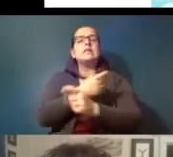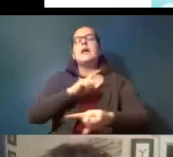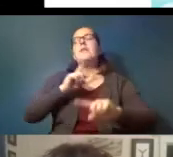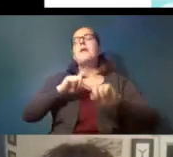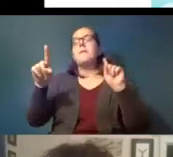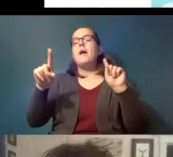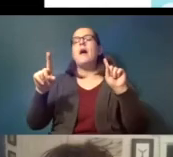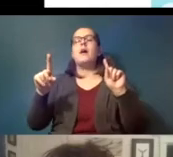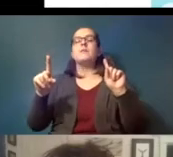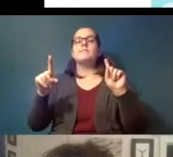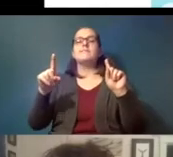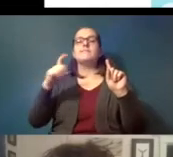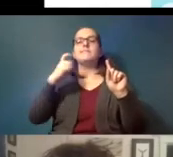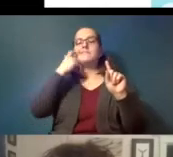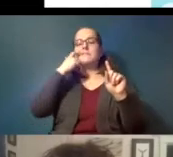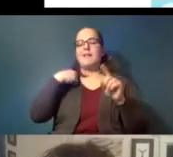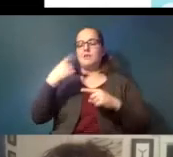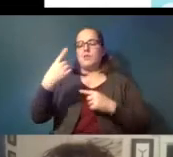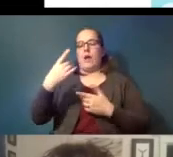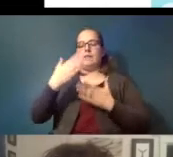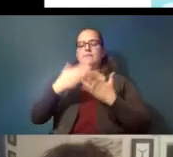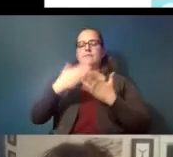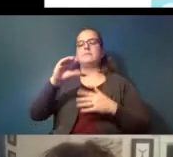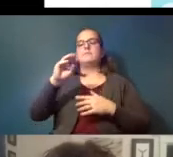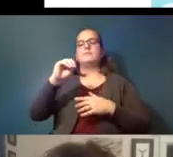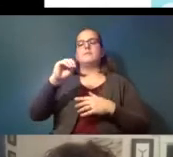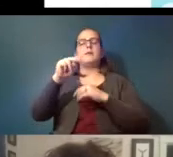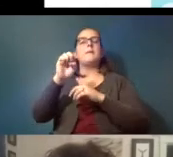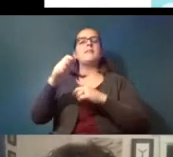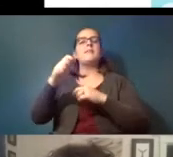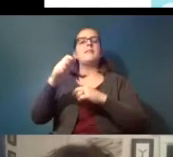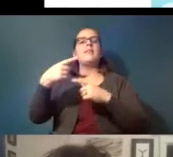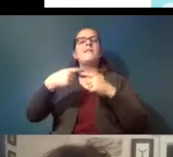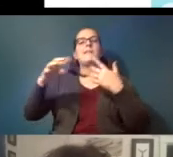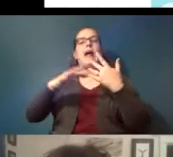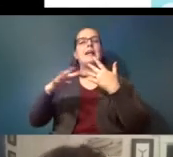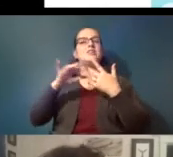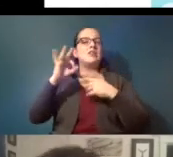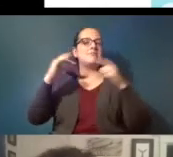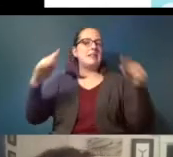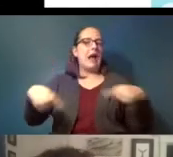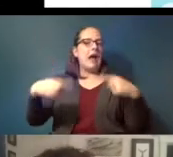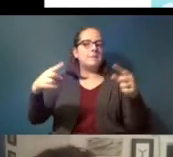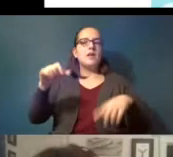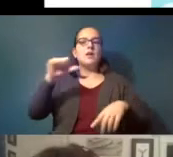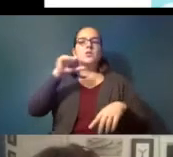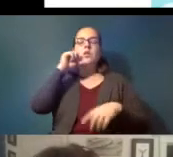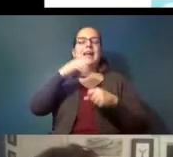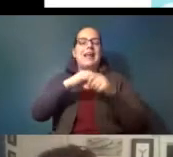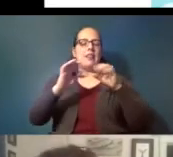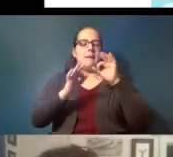compound in the leachate from the tires so not in the particle itself although it would be in